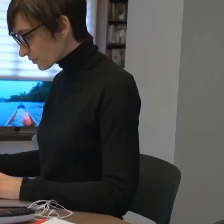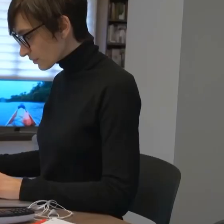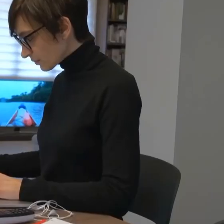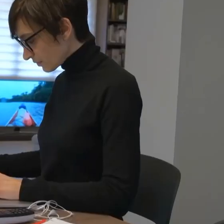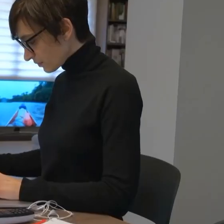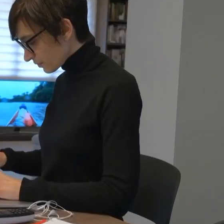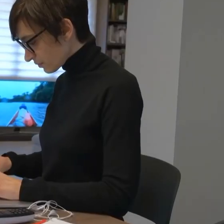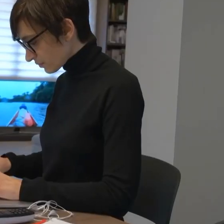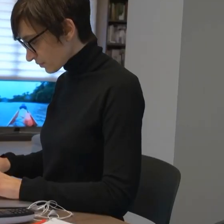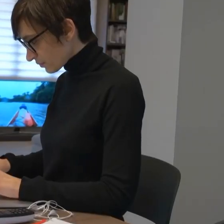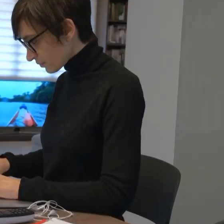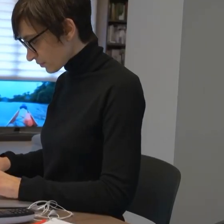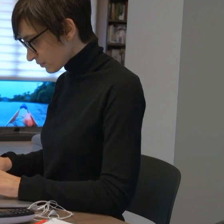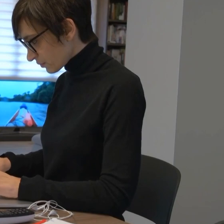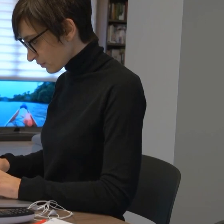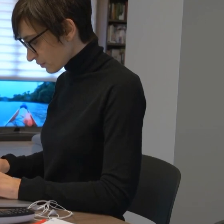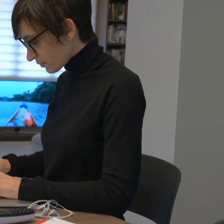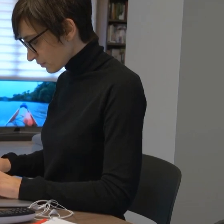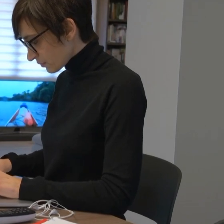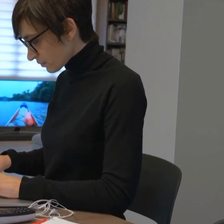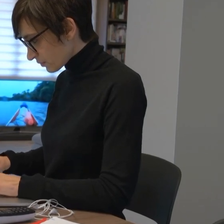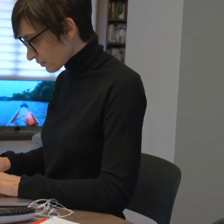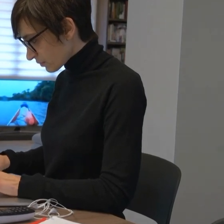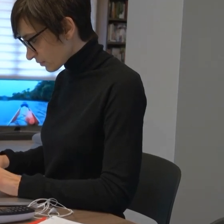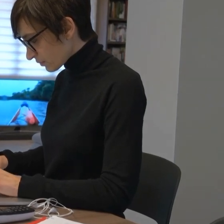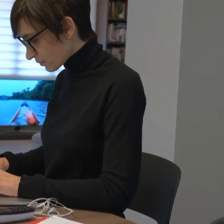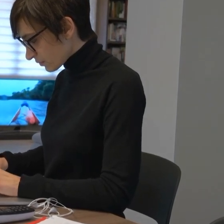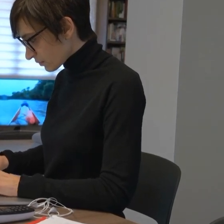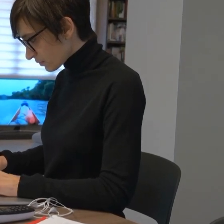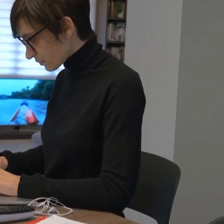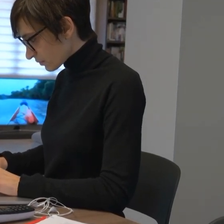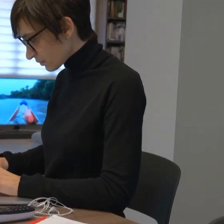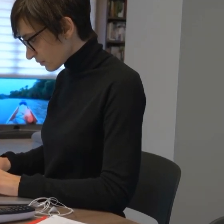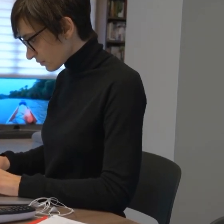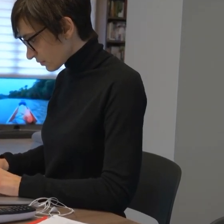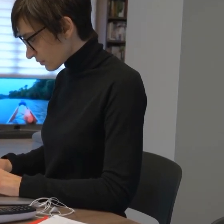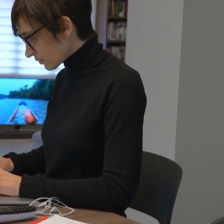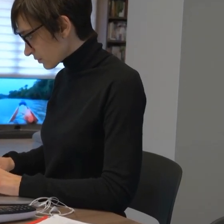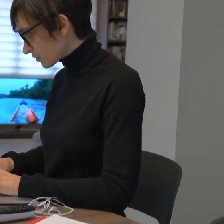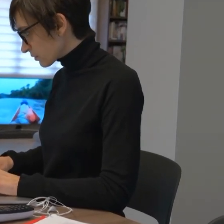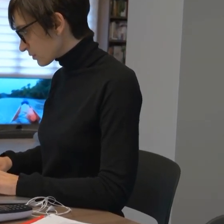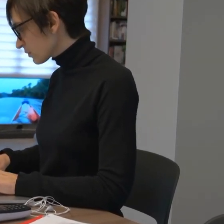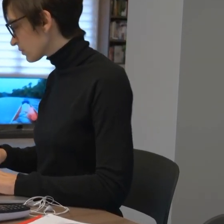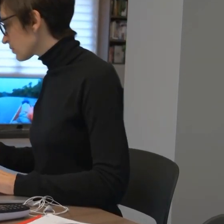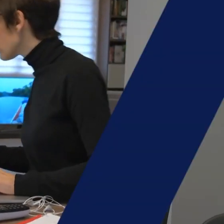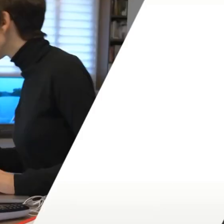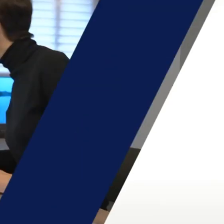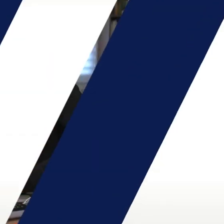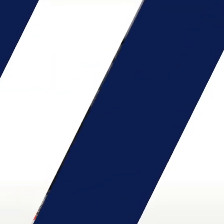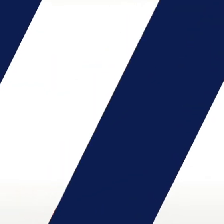many businesses provided flexibility to their staff by pivoting to a hybrid